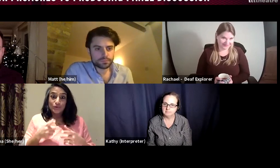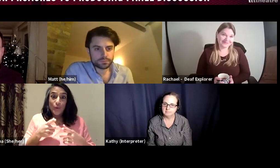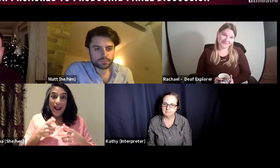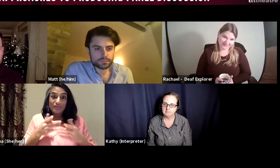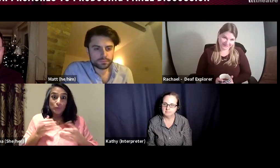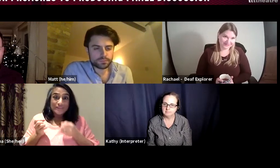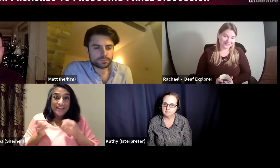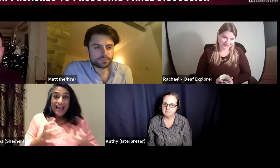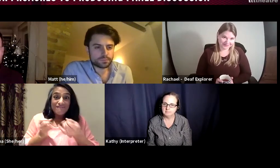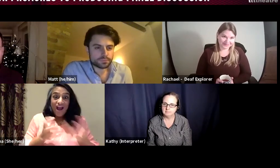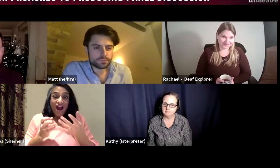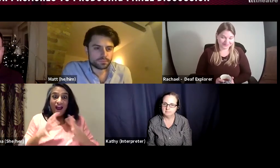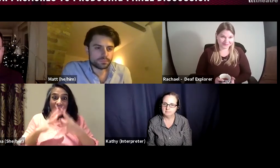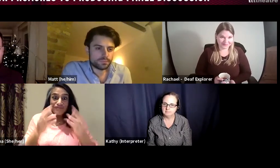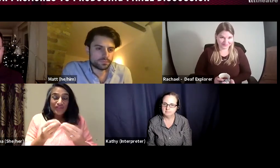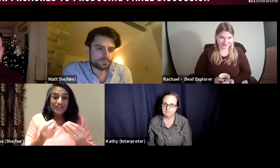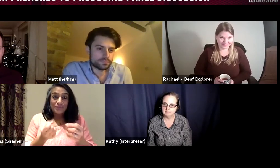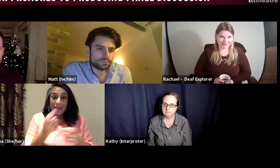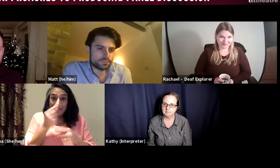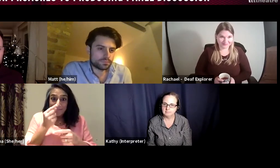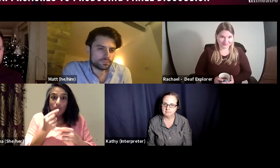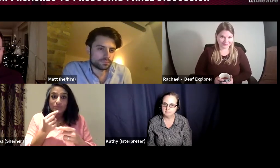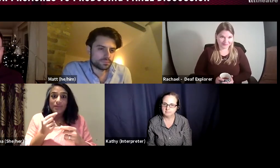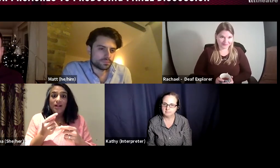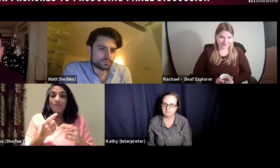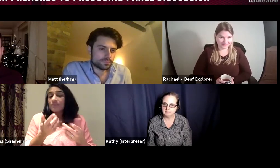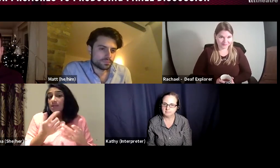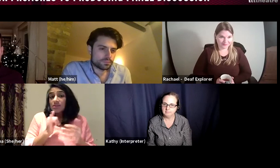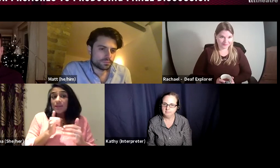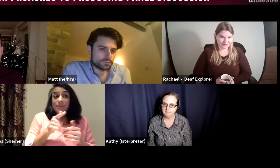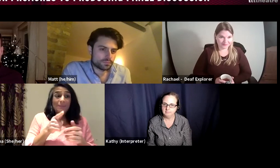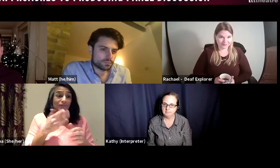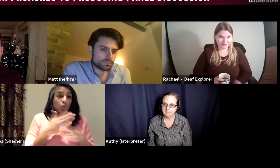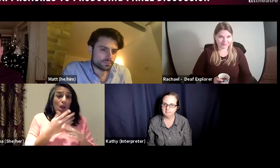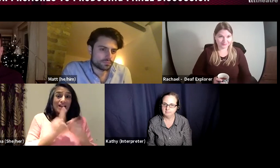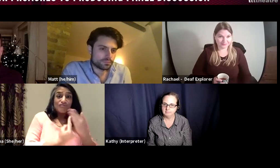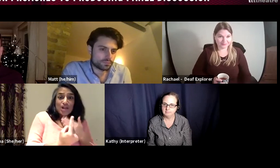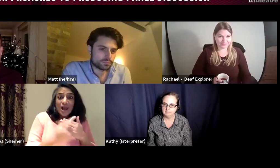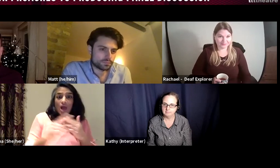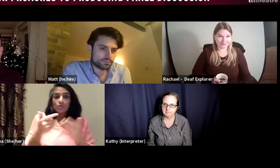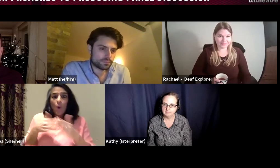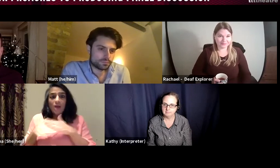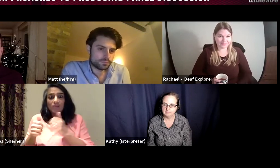A lot depends on you so you have to deliver a number of things that and make them possible,